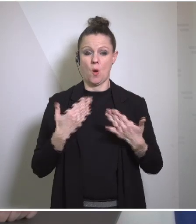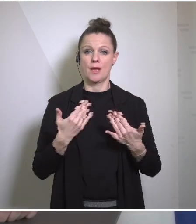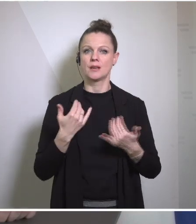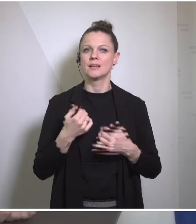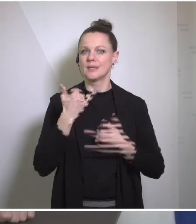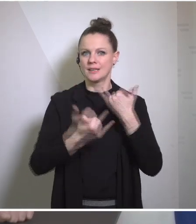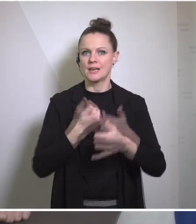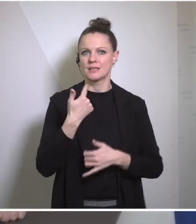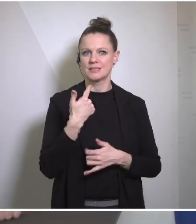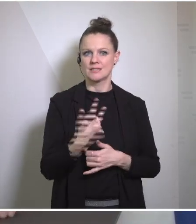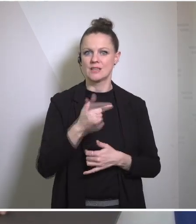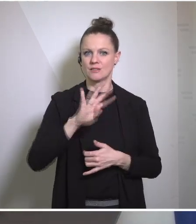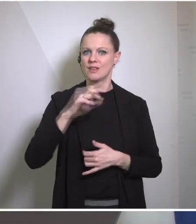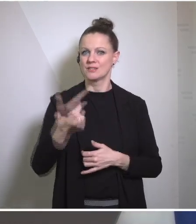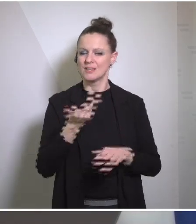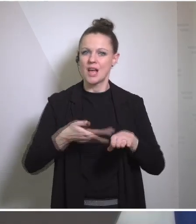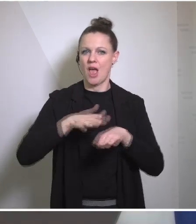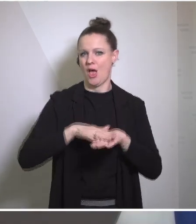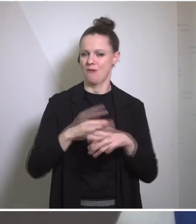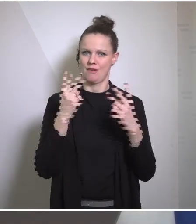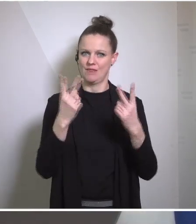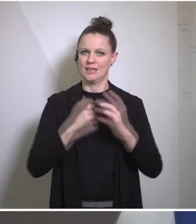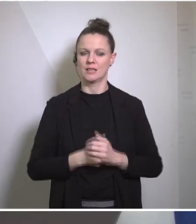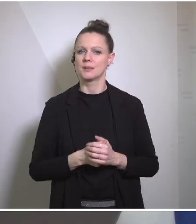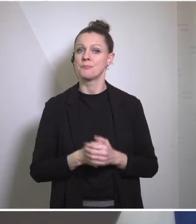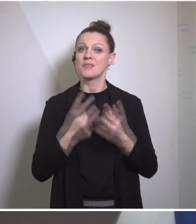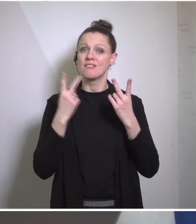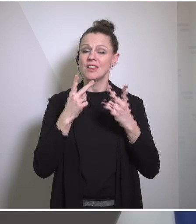probably more important than in others. We have important elections coming up in Austria and